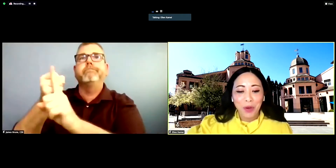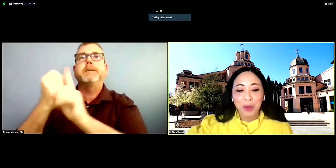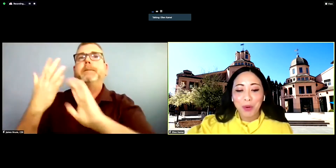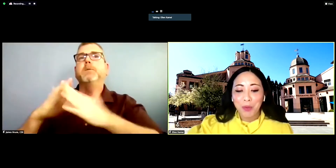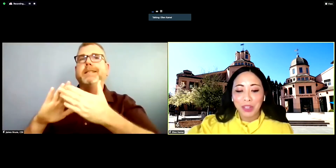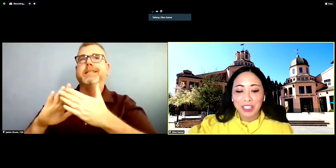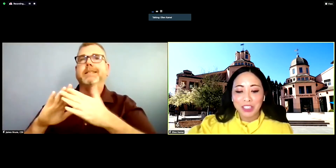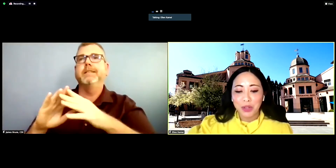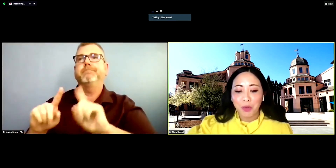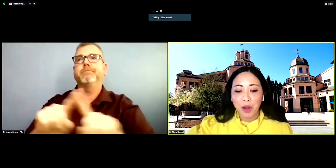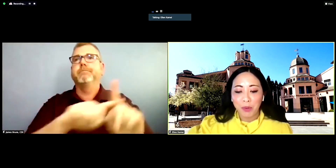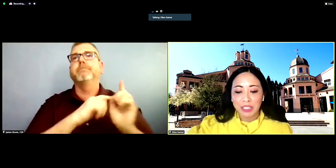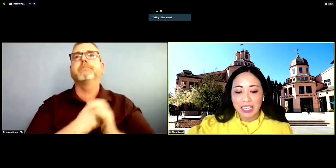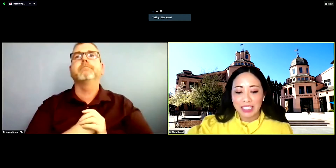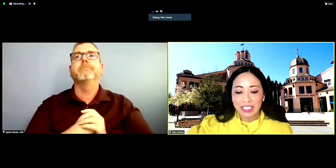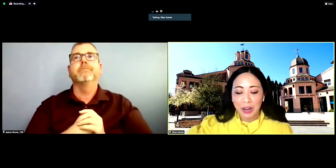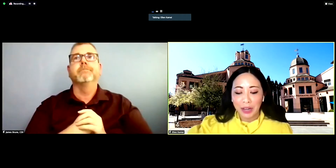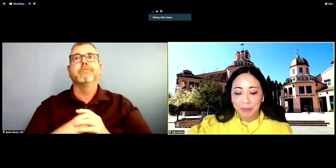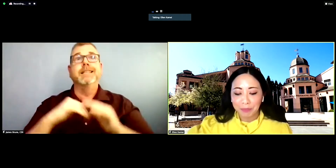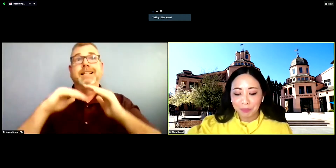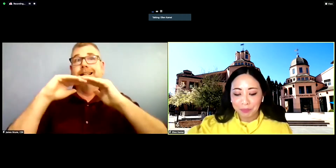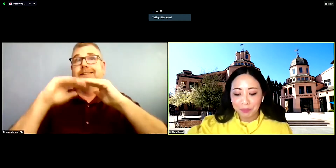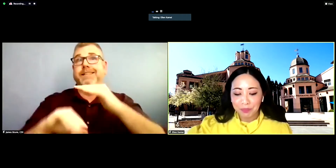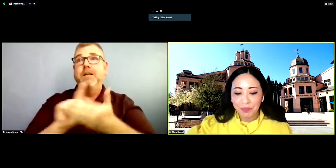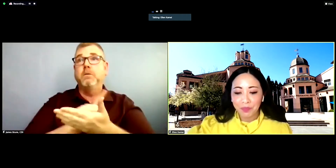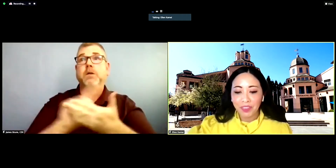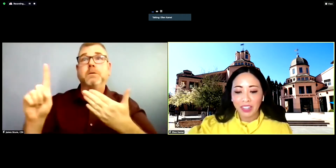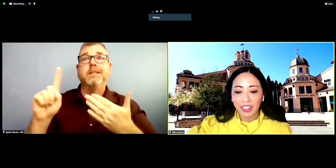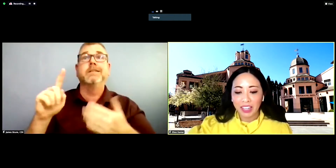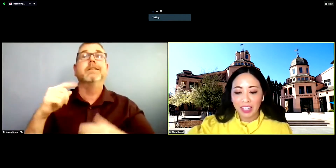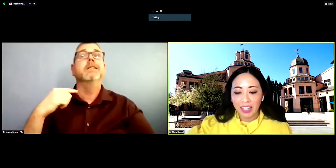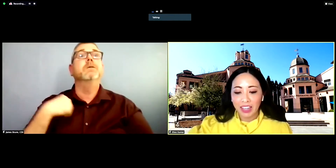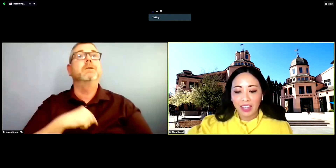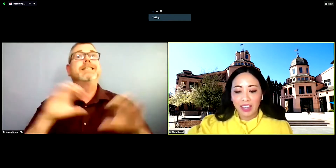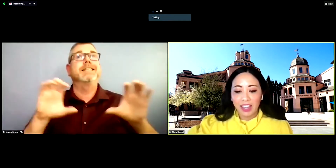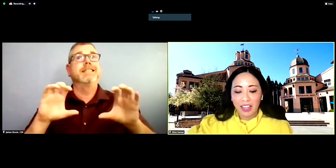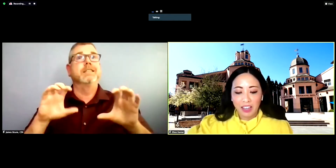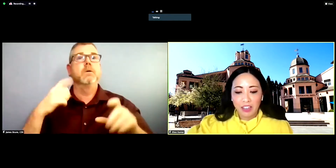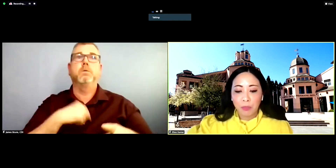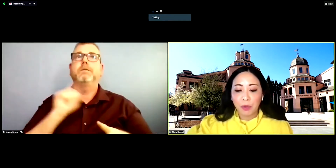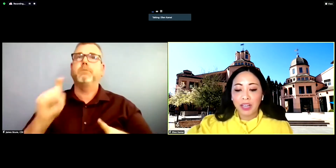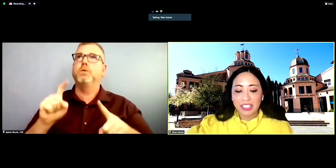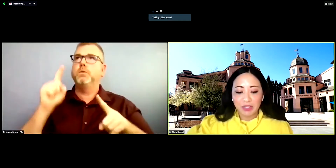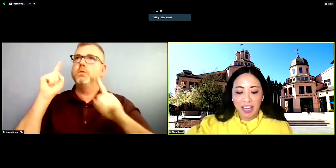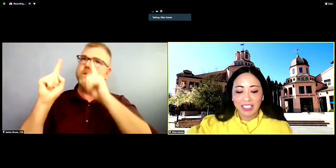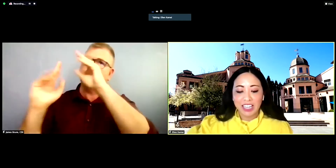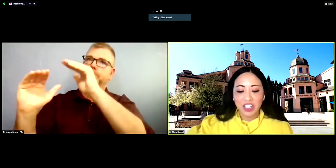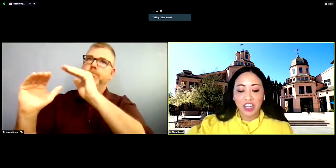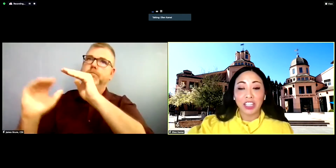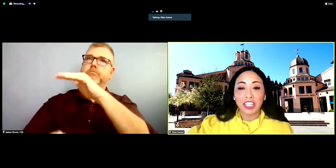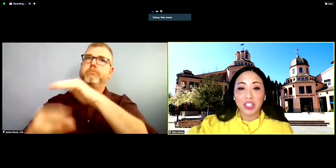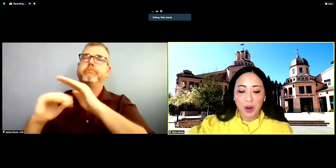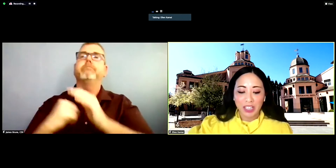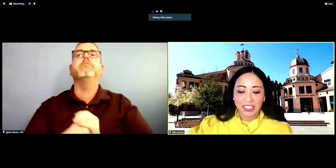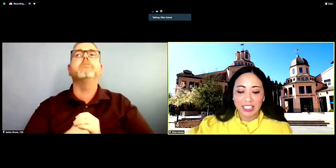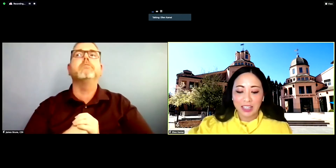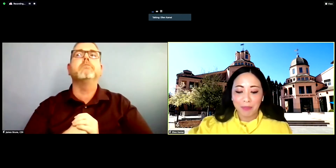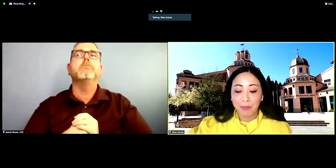we were willing to do what was necessary to bring this vaccination clinic to our city,